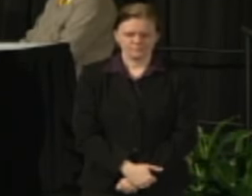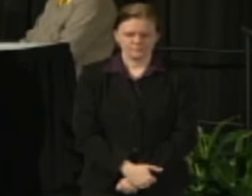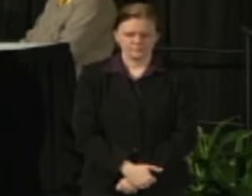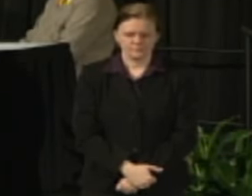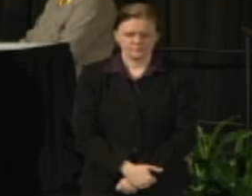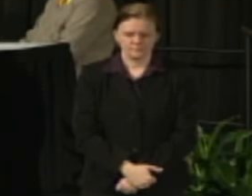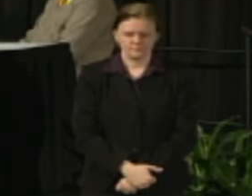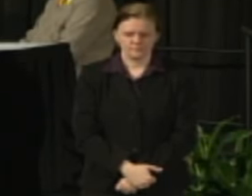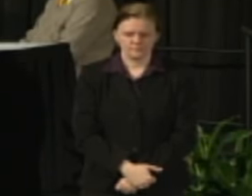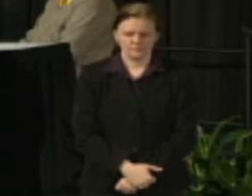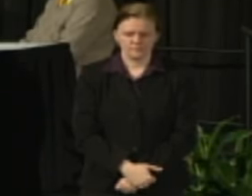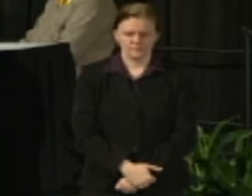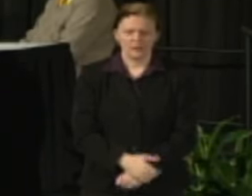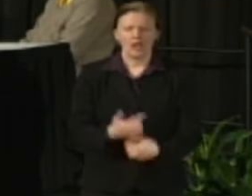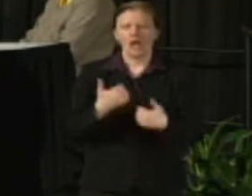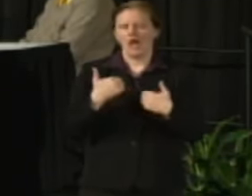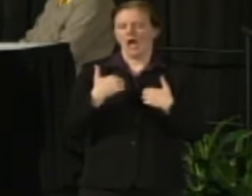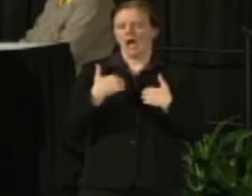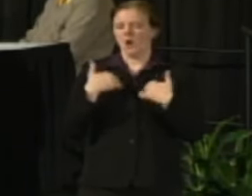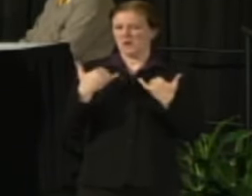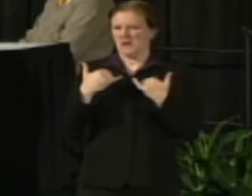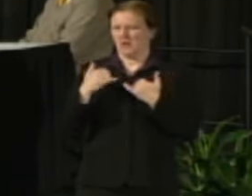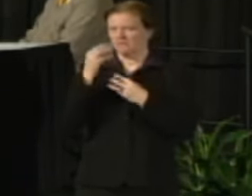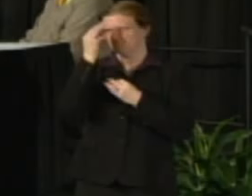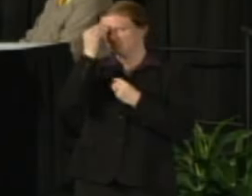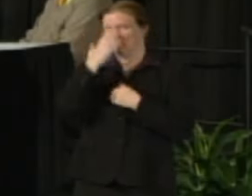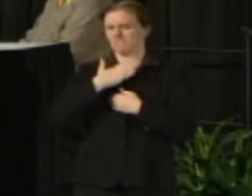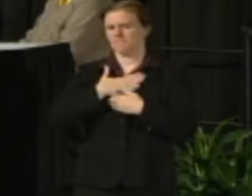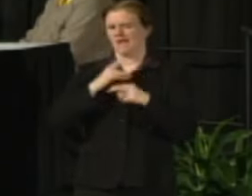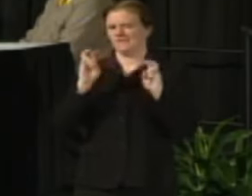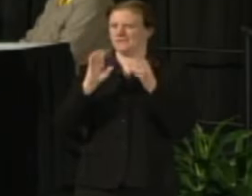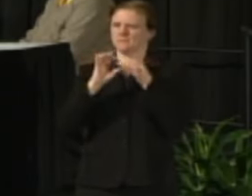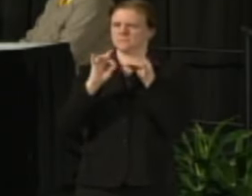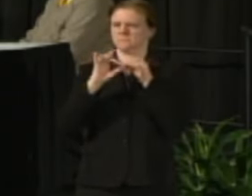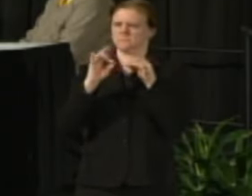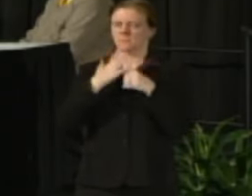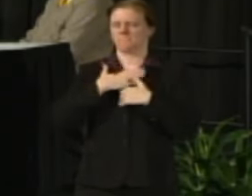I'm working on a statement, a Chancellor's Statement and I really do build